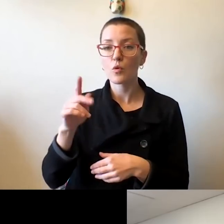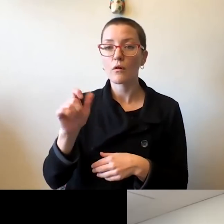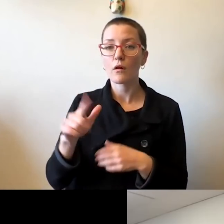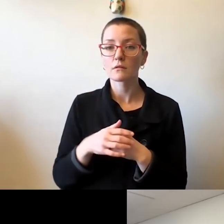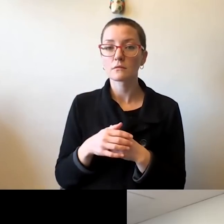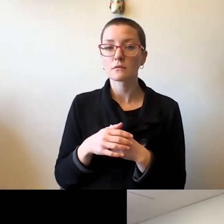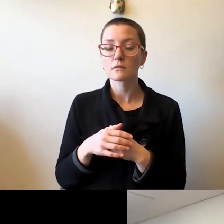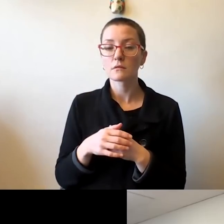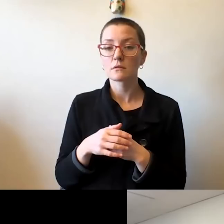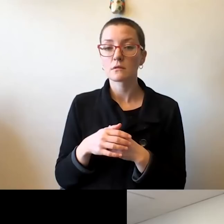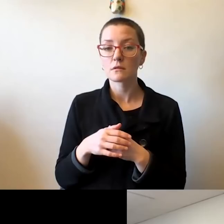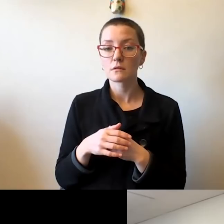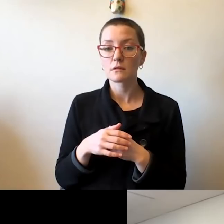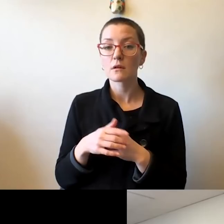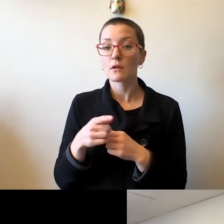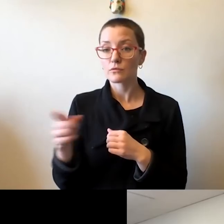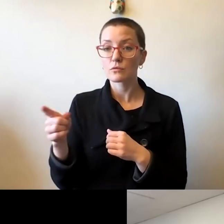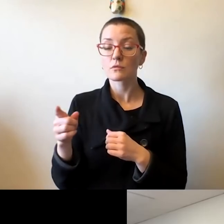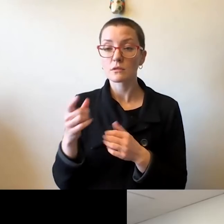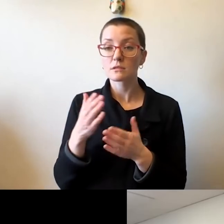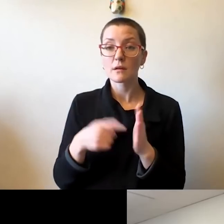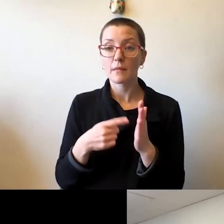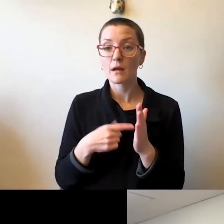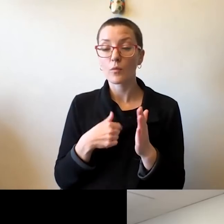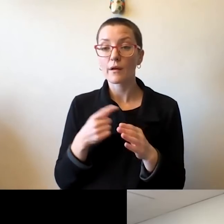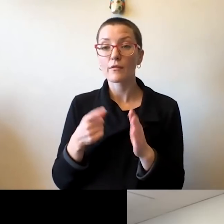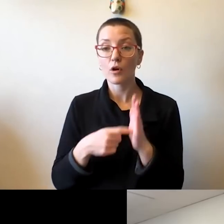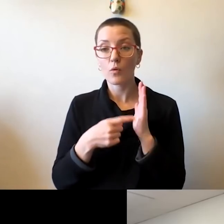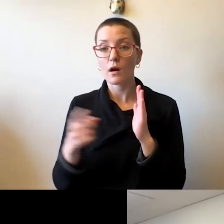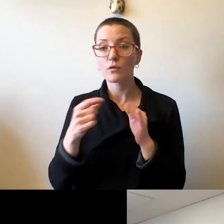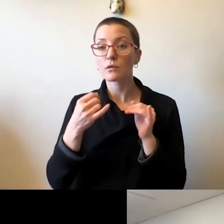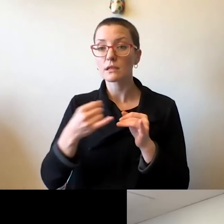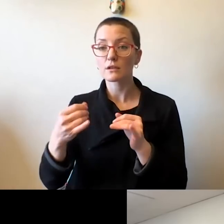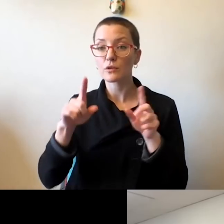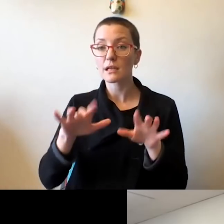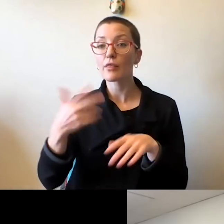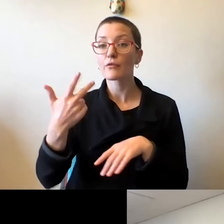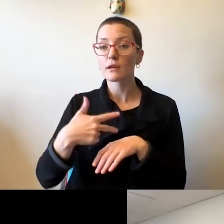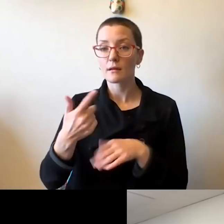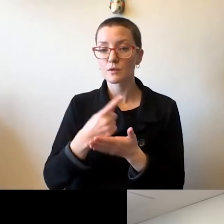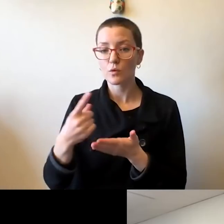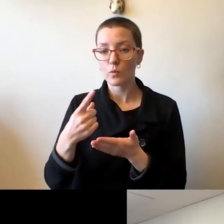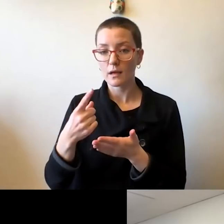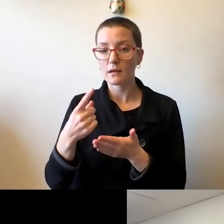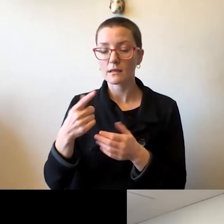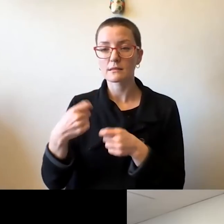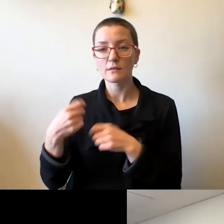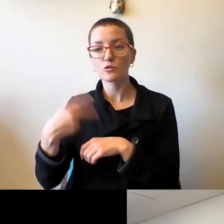of those individuals testing three times a week rather than twice per week, in order to make sure that we're keeping them as safe as possible.